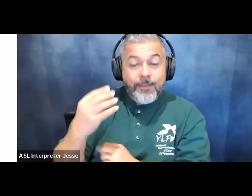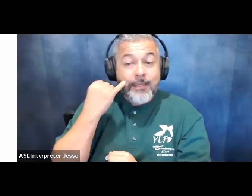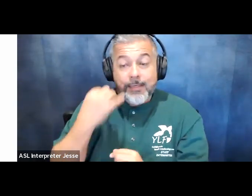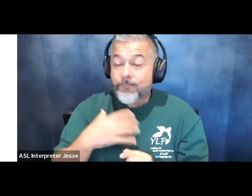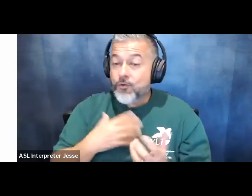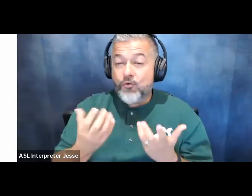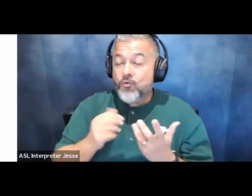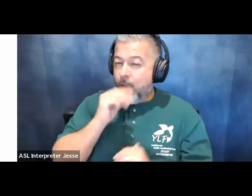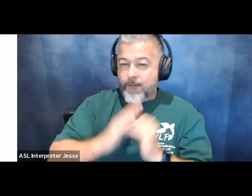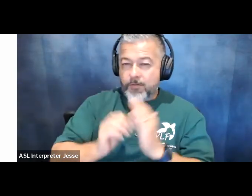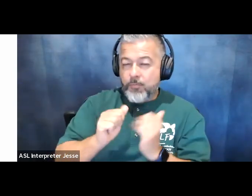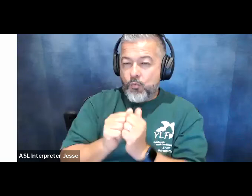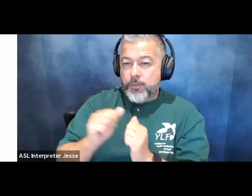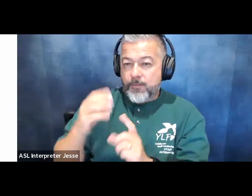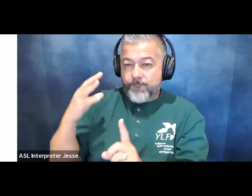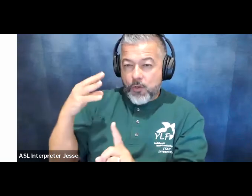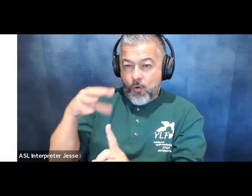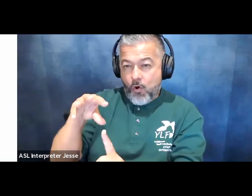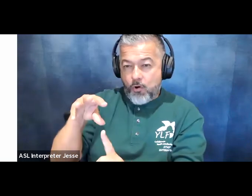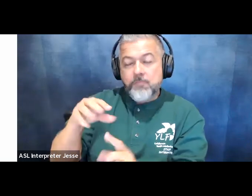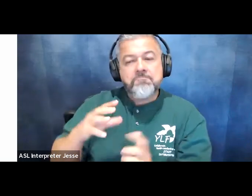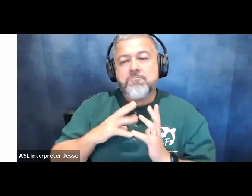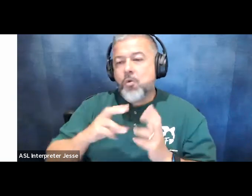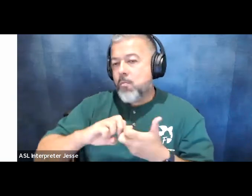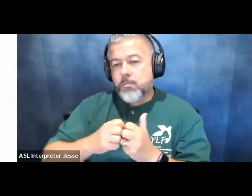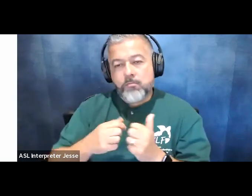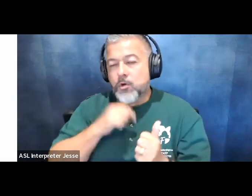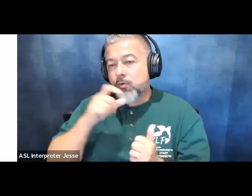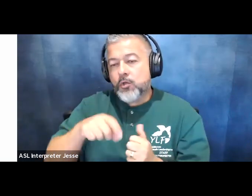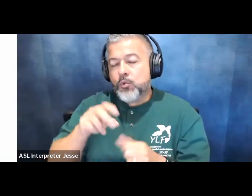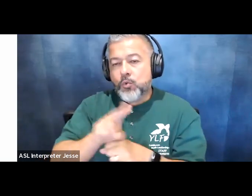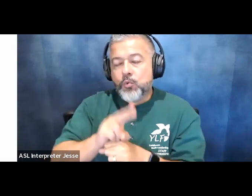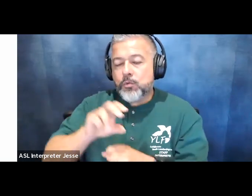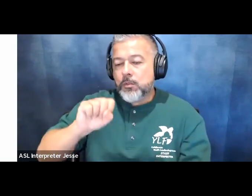no problem we do not have to spotlight you so those are just a couple of housekeeping